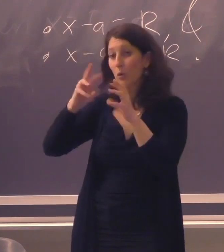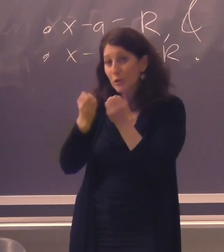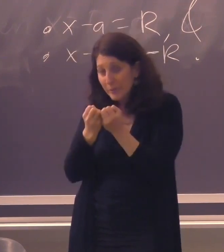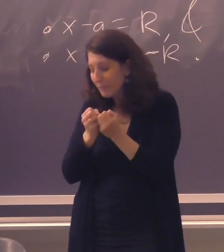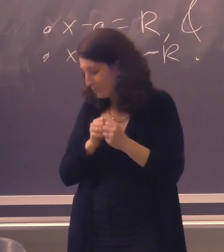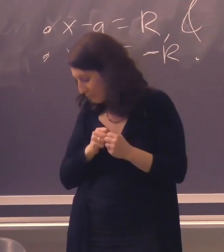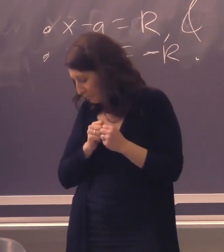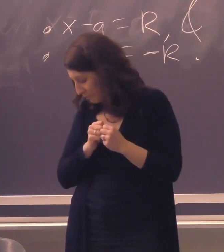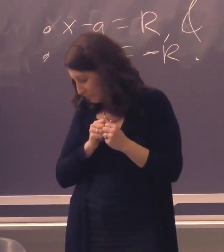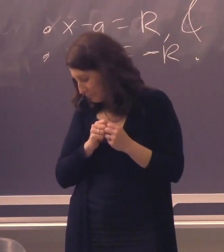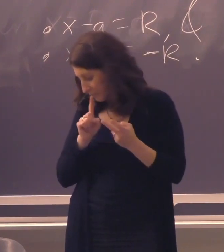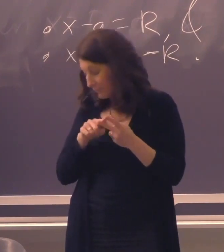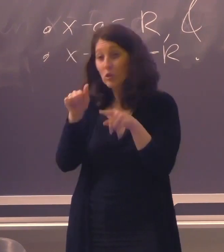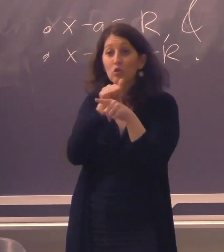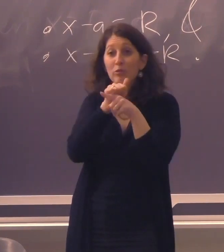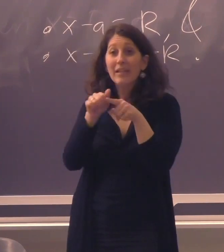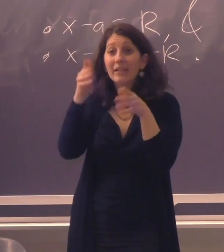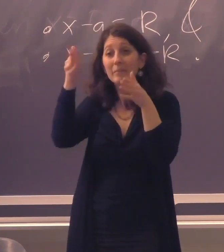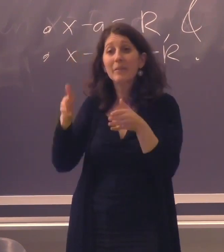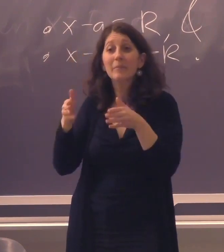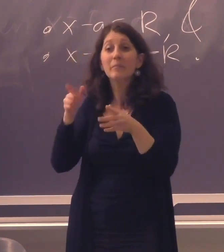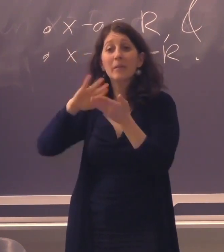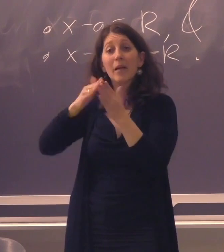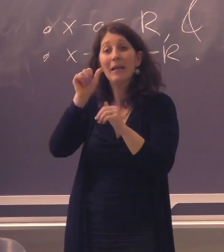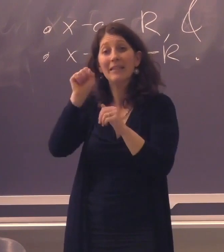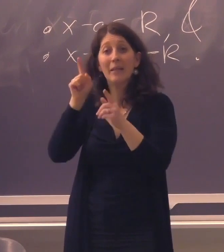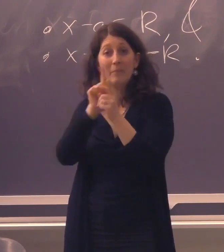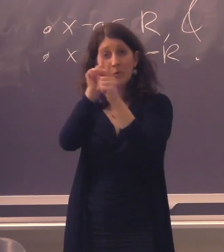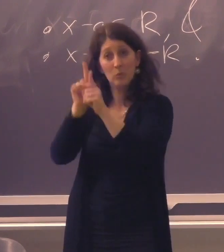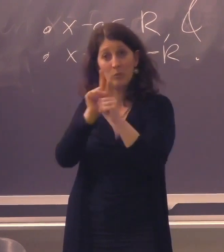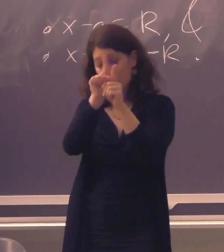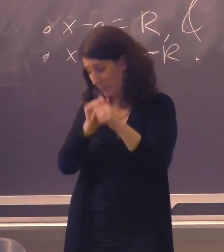at ASL-related workshops, trained people